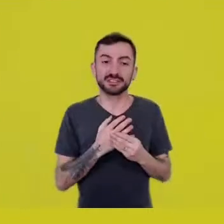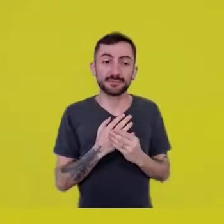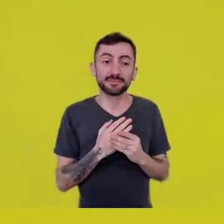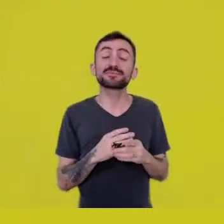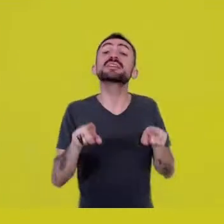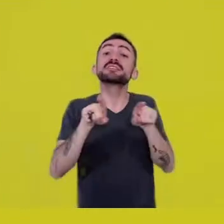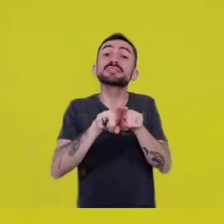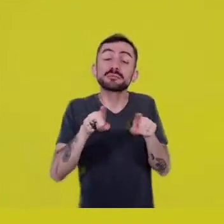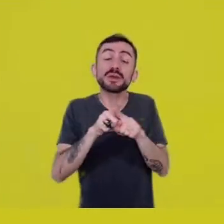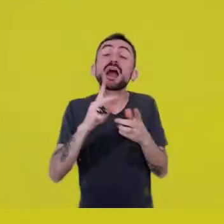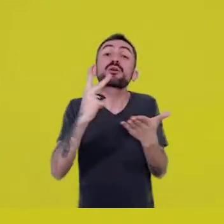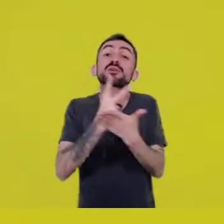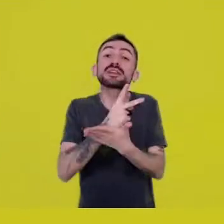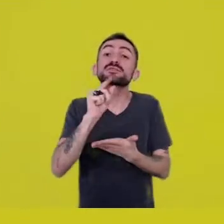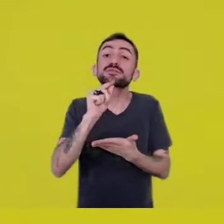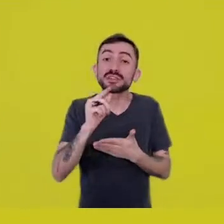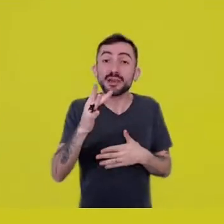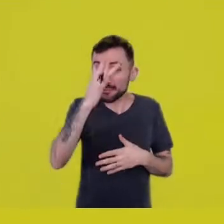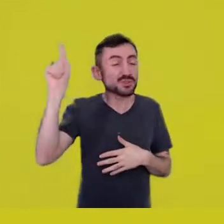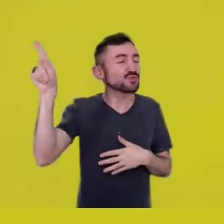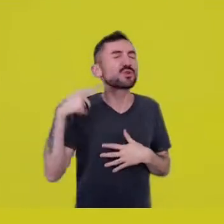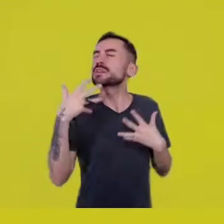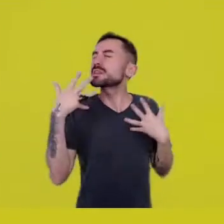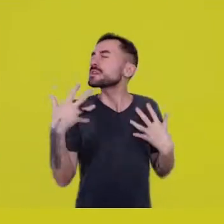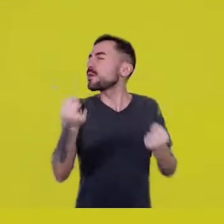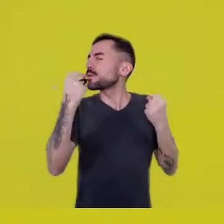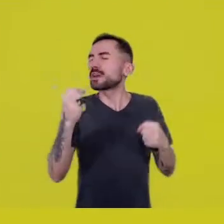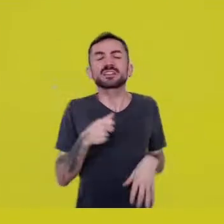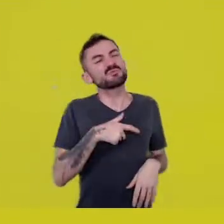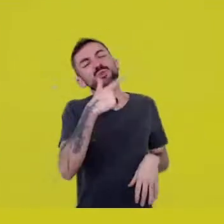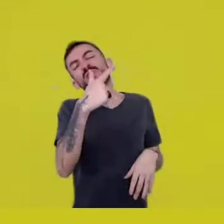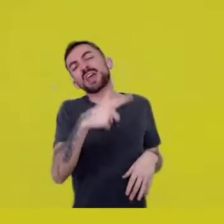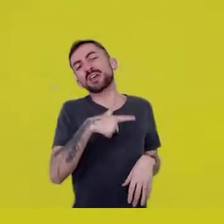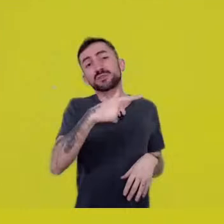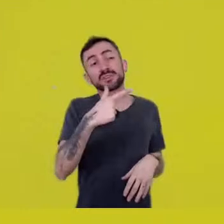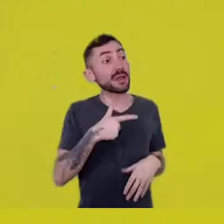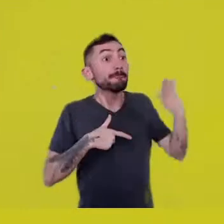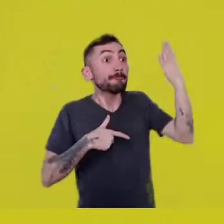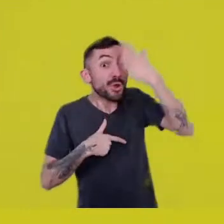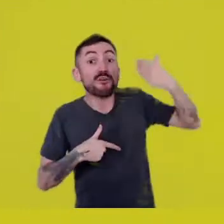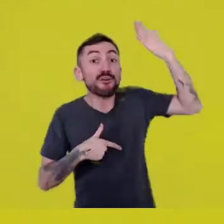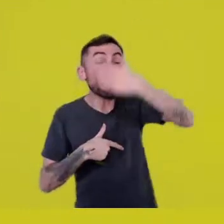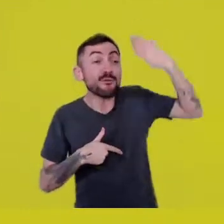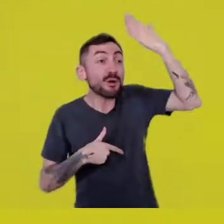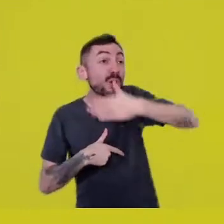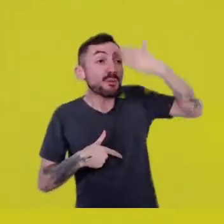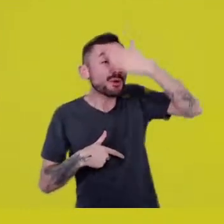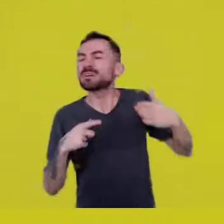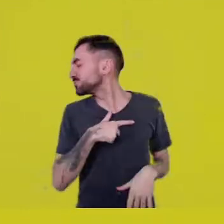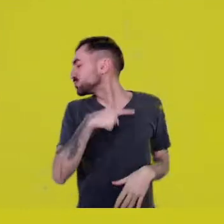which is when we have all the evidence and yet we say the opposite of that,